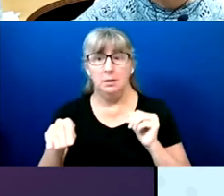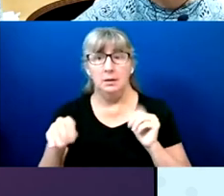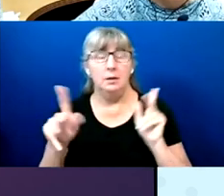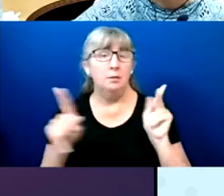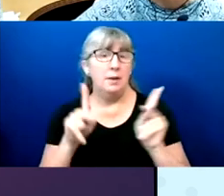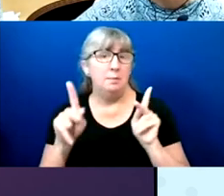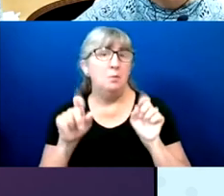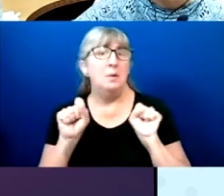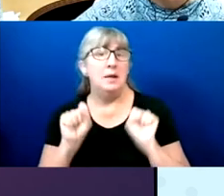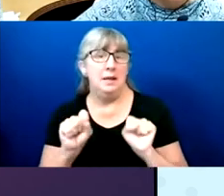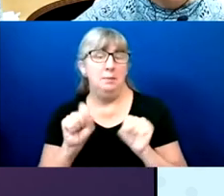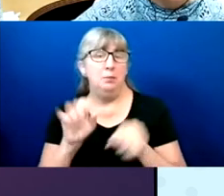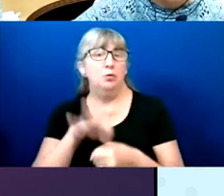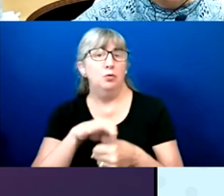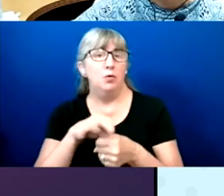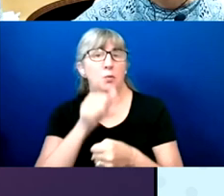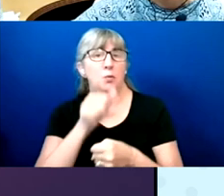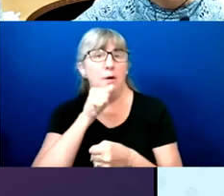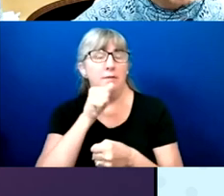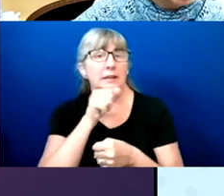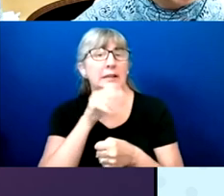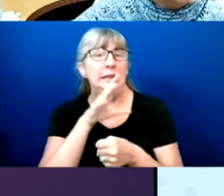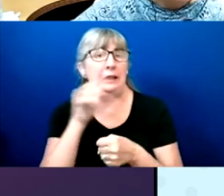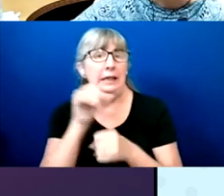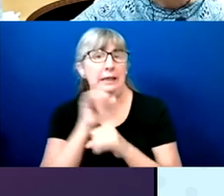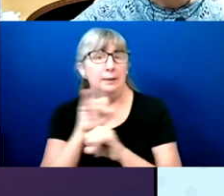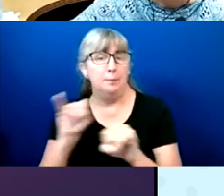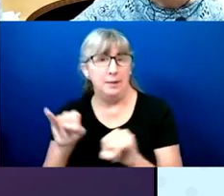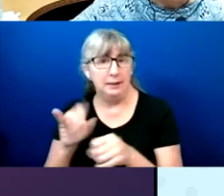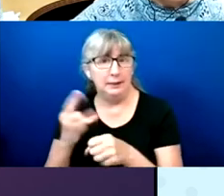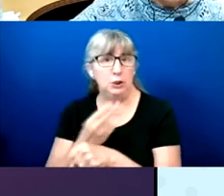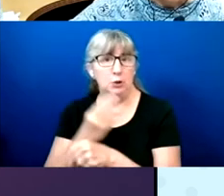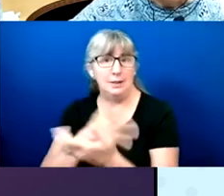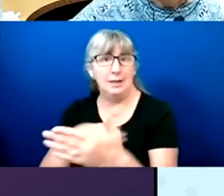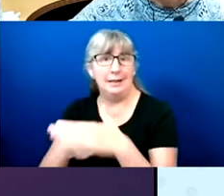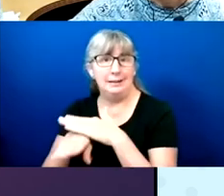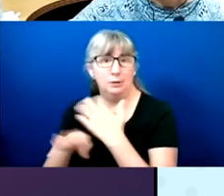and independently using accessible ballot marking device. Jeff.